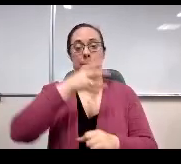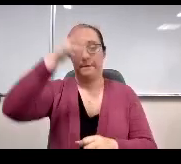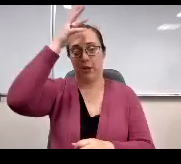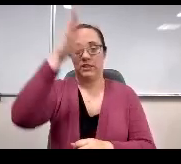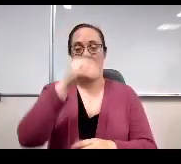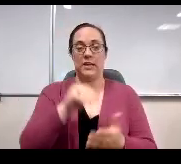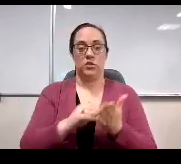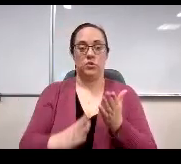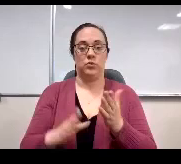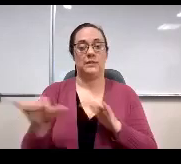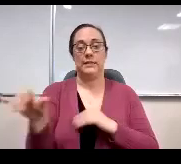Next slide, please.